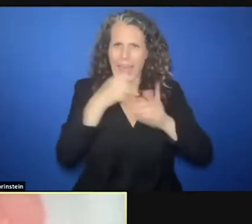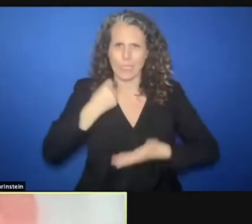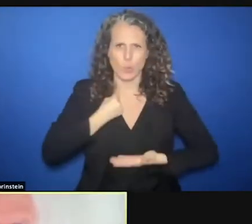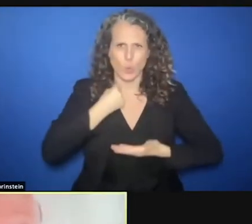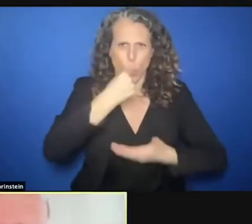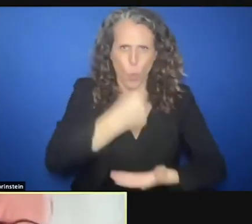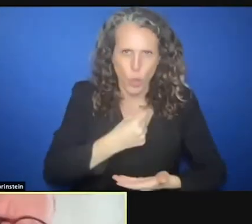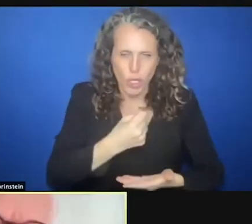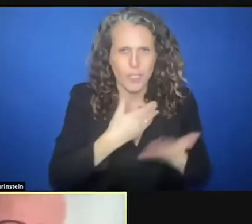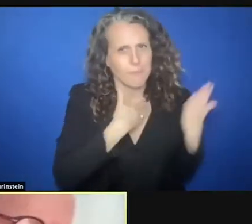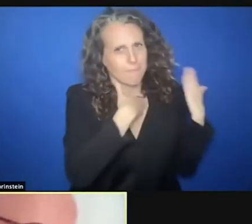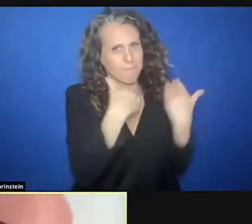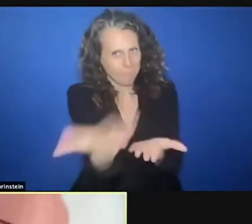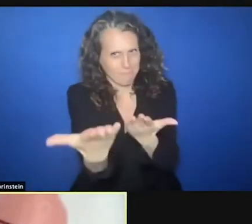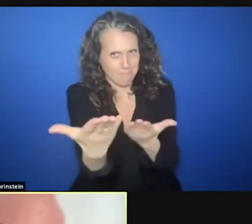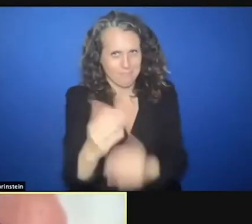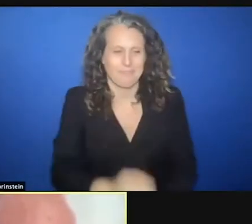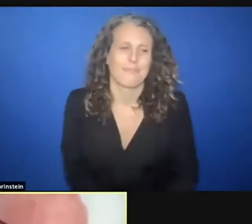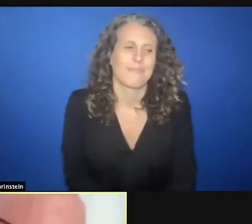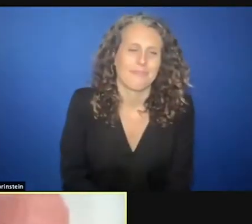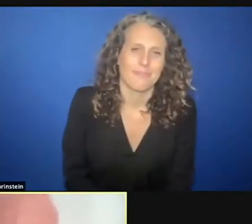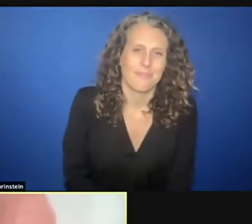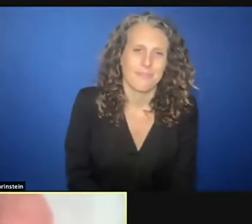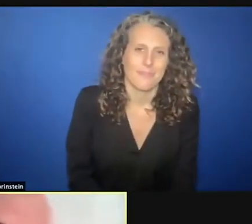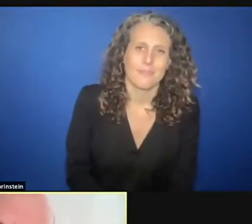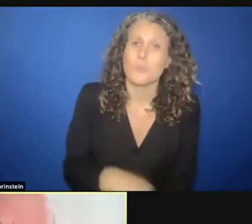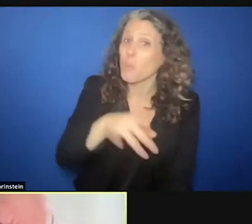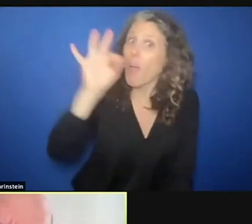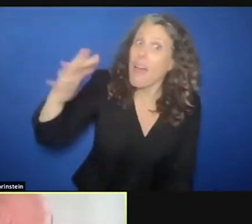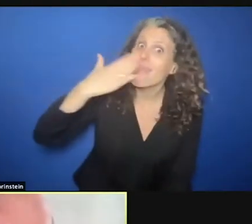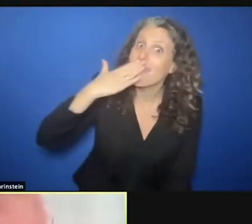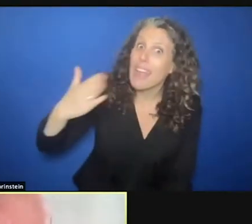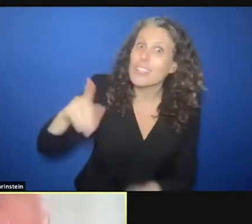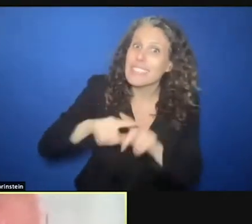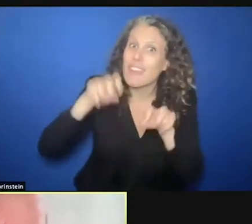Chris. And thanks to the panelist for their intervention. I think we've scratched on